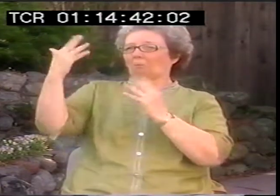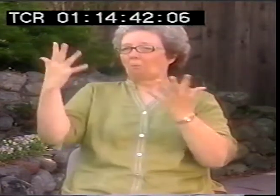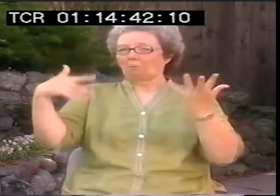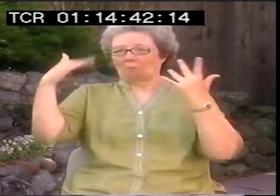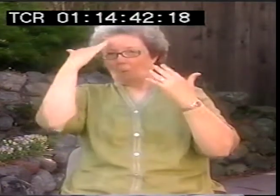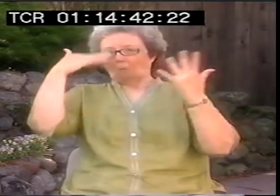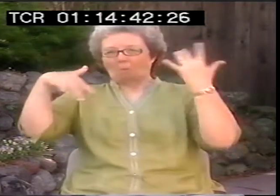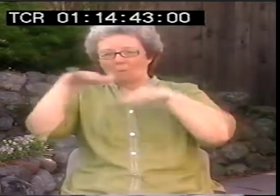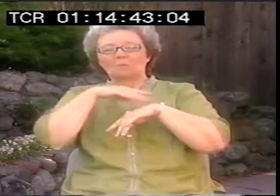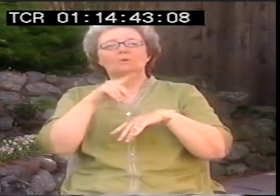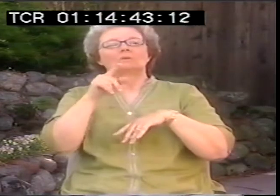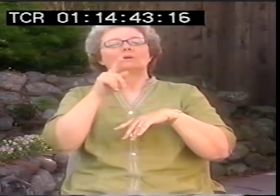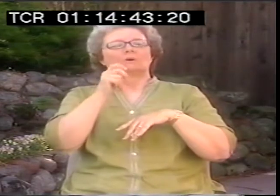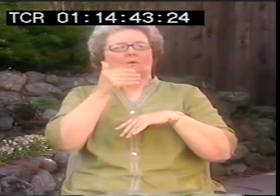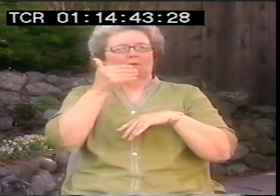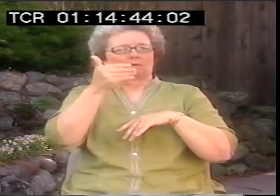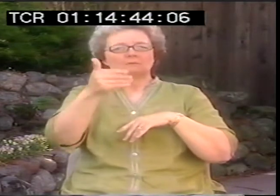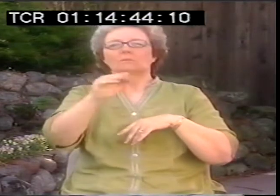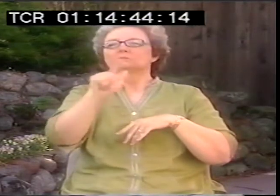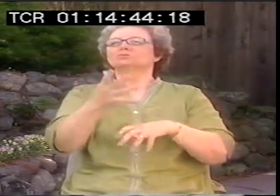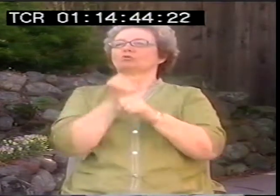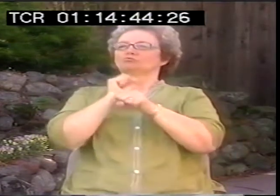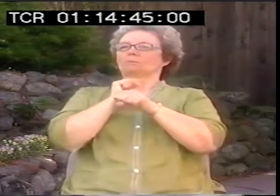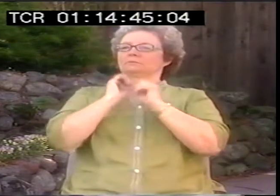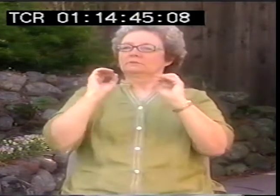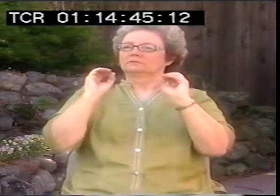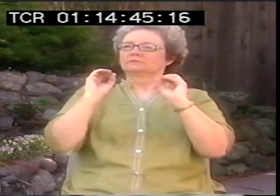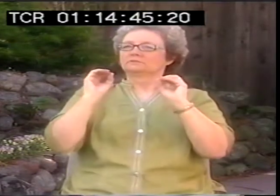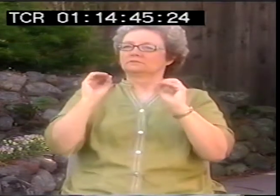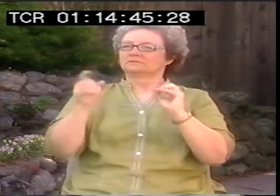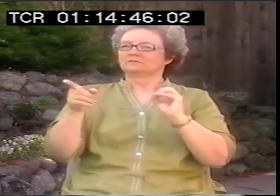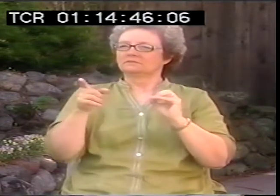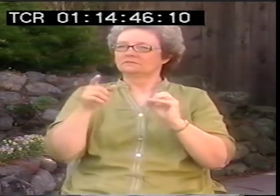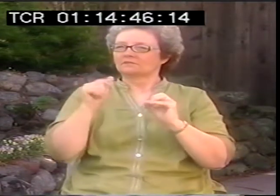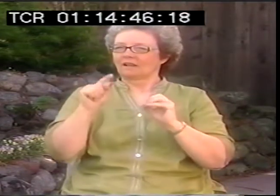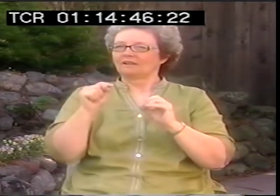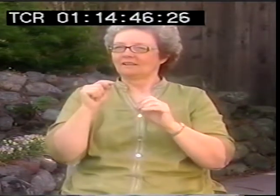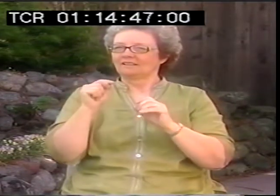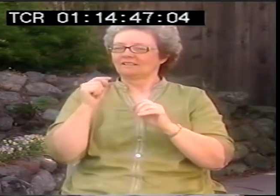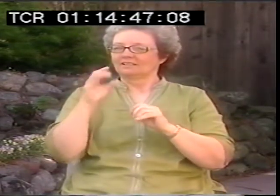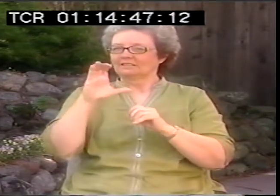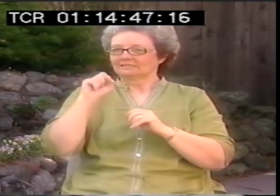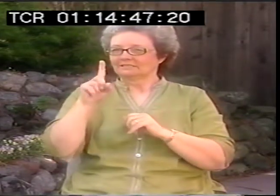to the school for the deaf. And I met the son, who was three years older than I was. We kind of hung out a little bit.